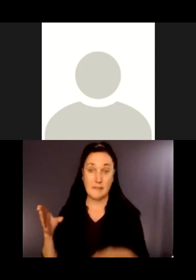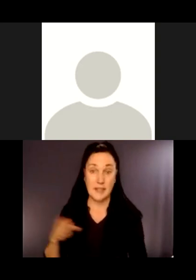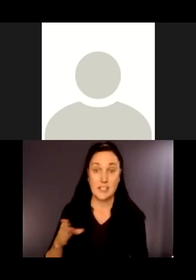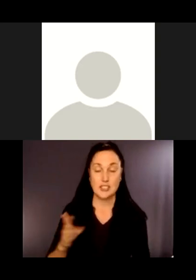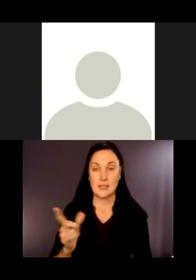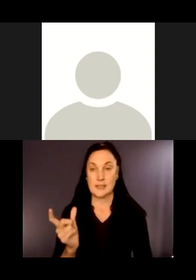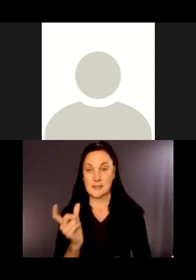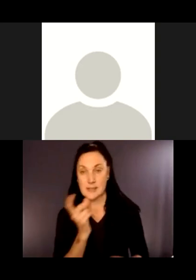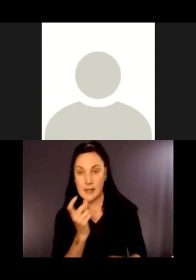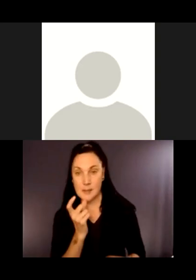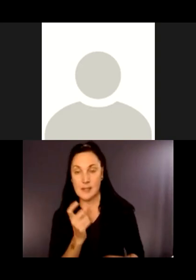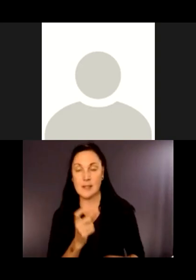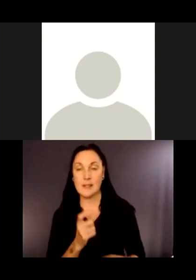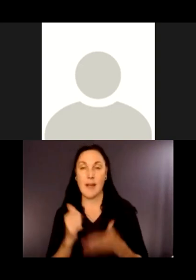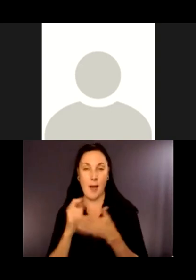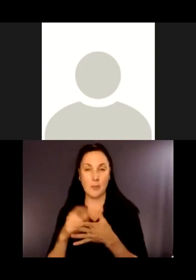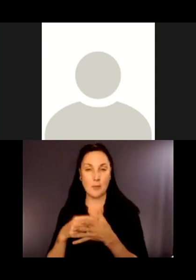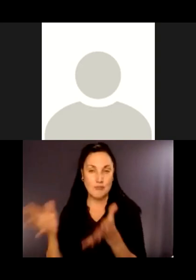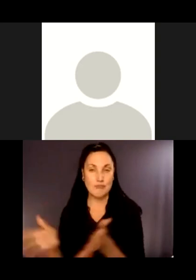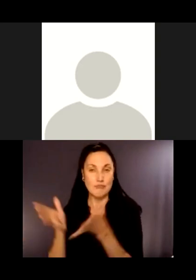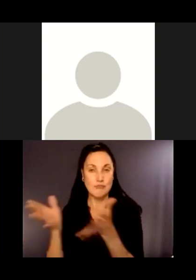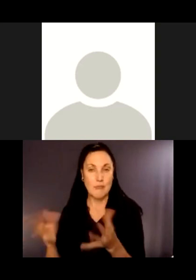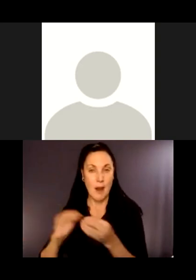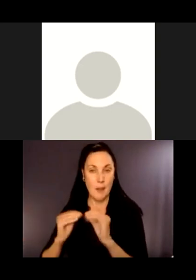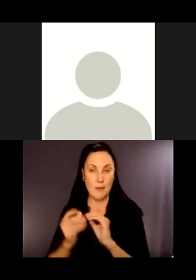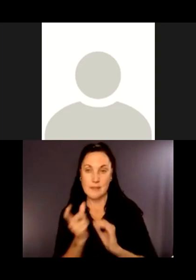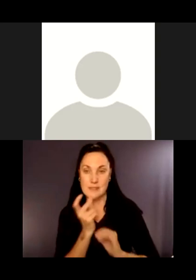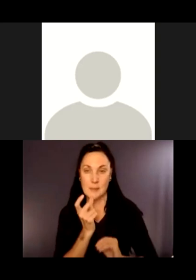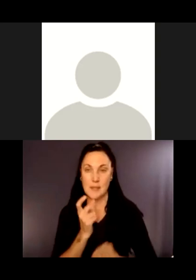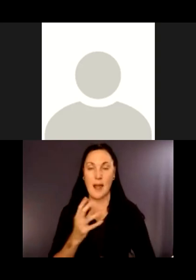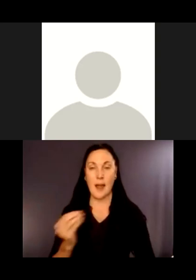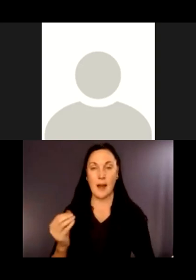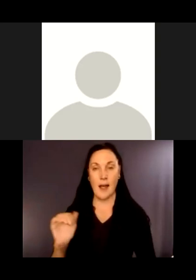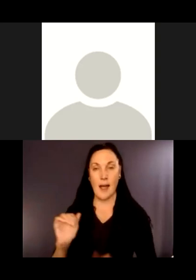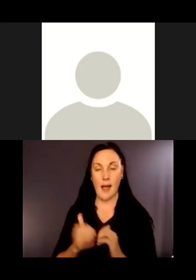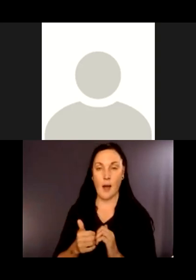how that's being done.